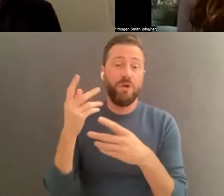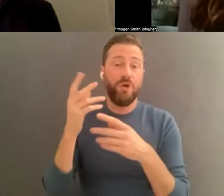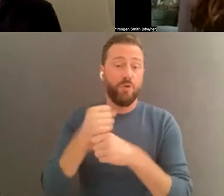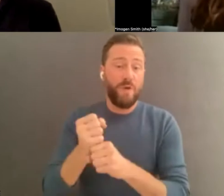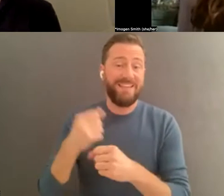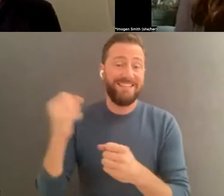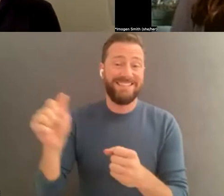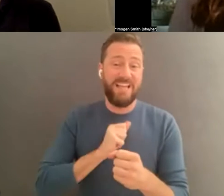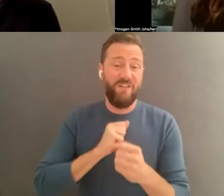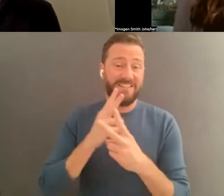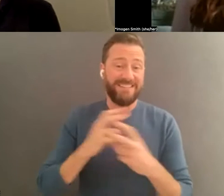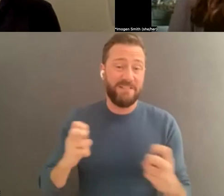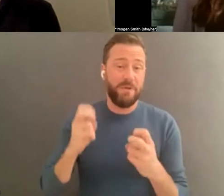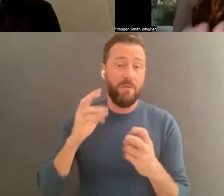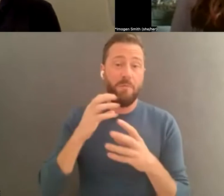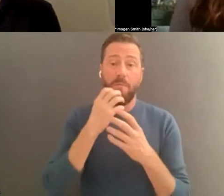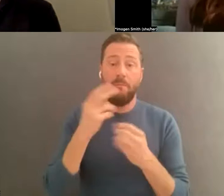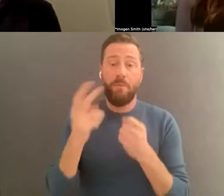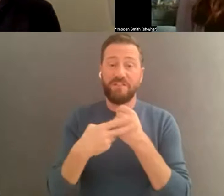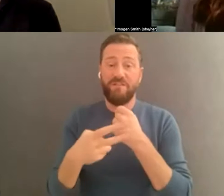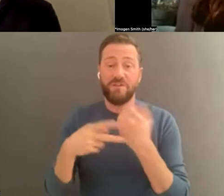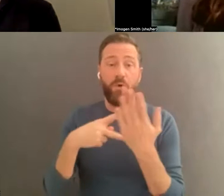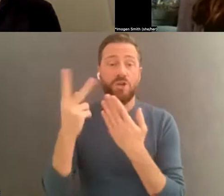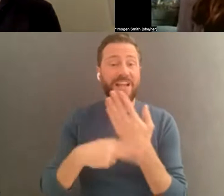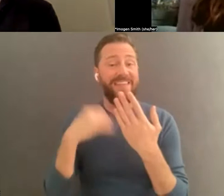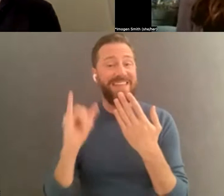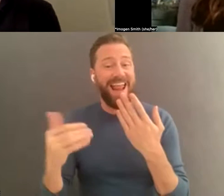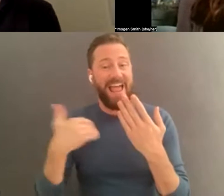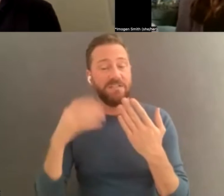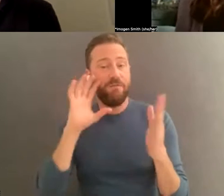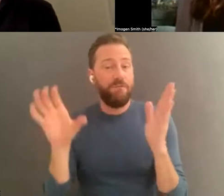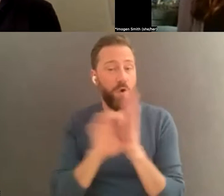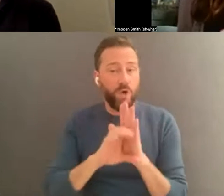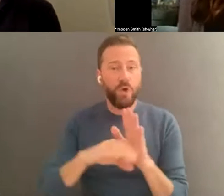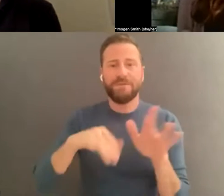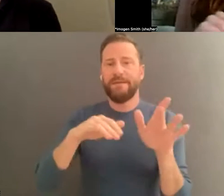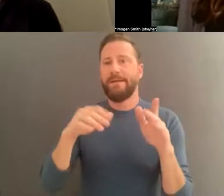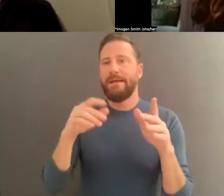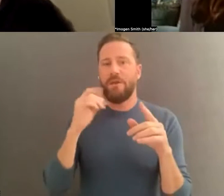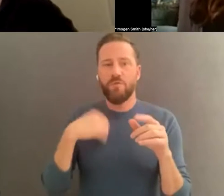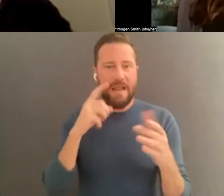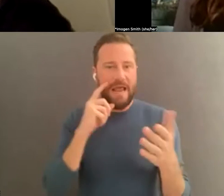, which is an online guide that has photos that can help you identify tape formats and also